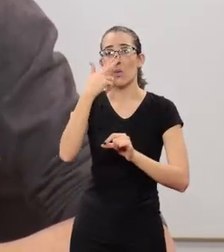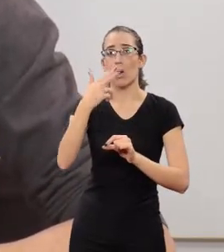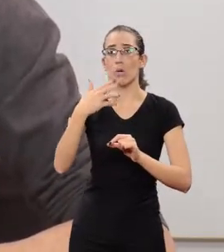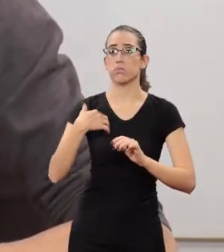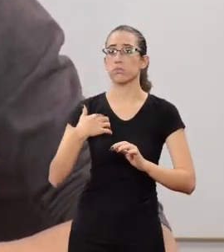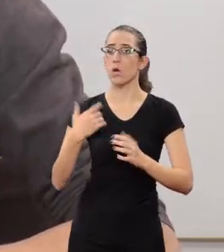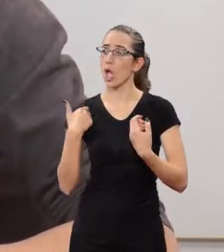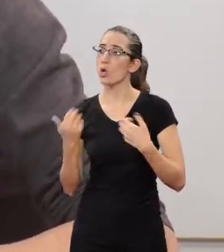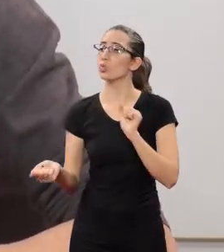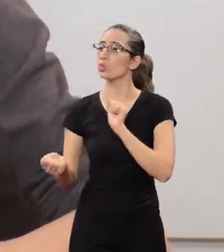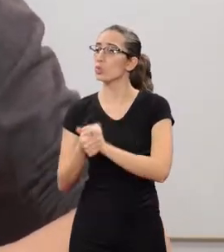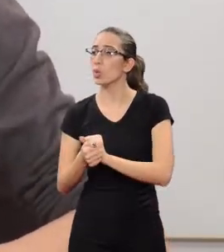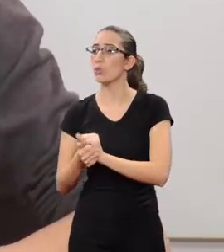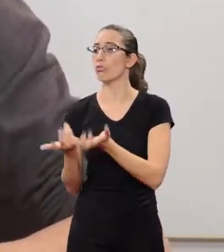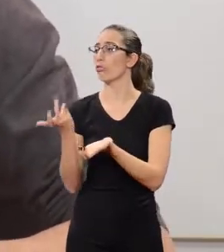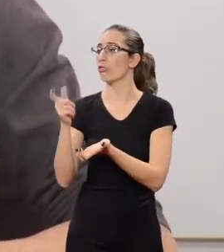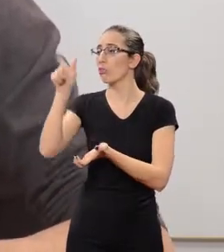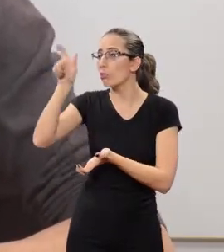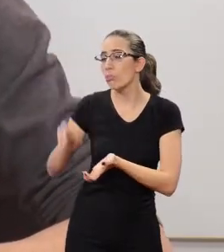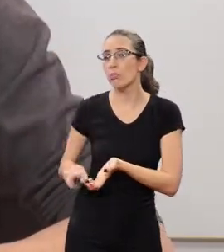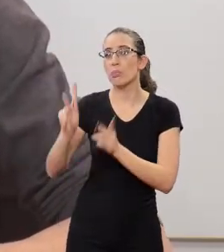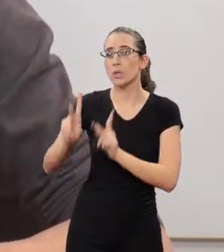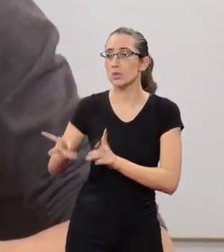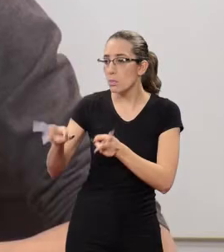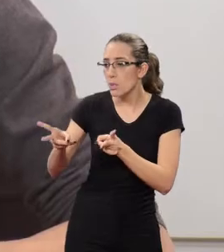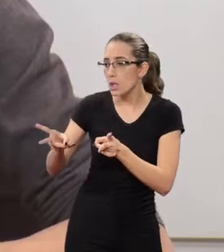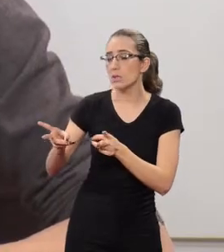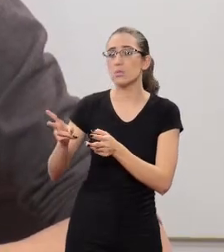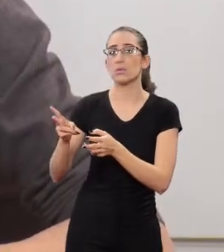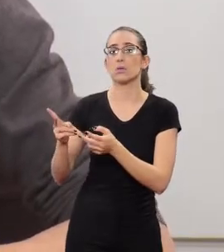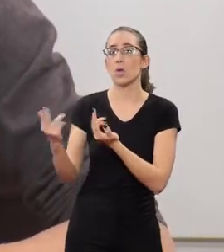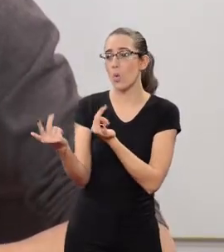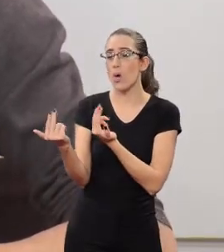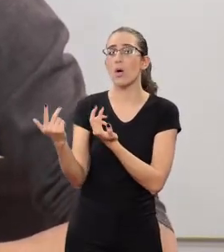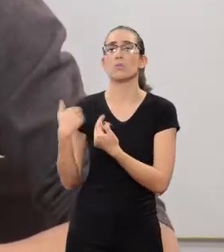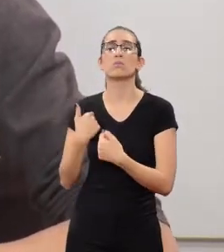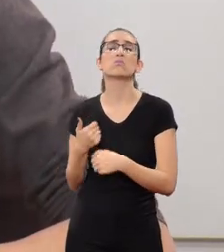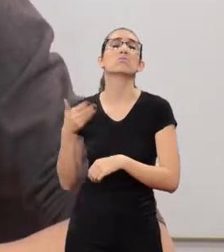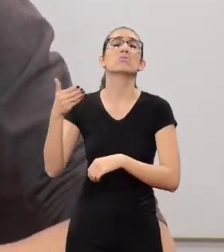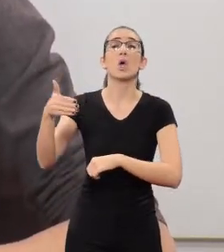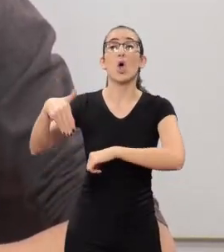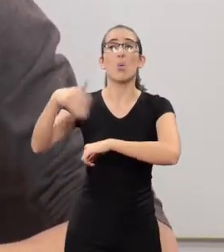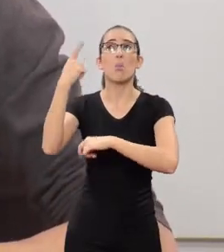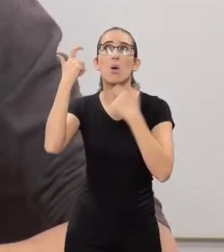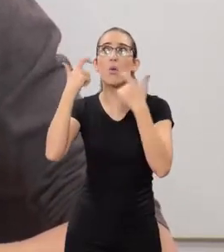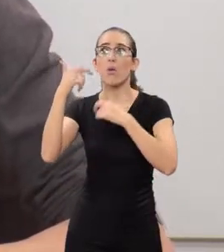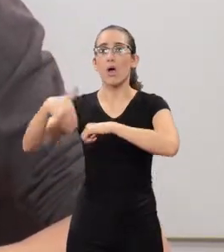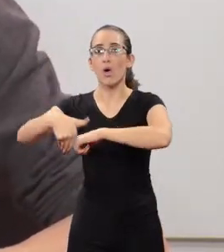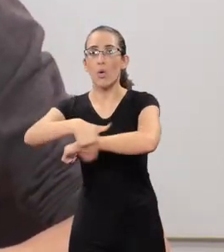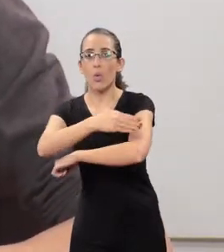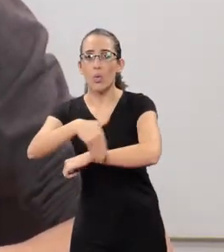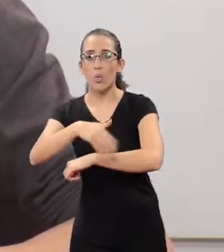to assume a relationship without worrying that, on the corner of a street,